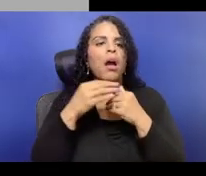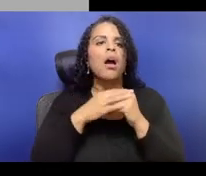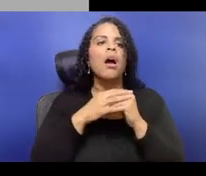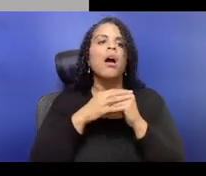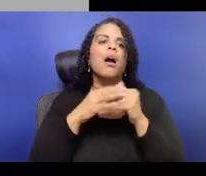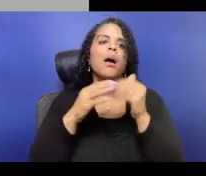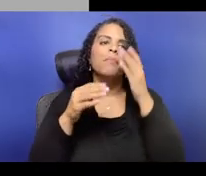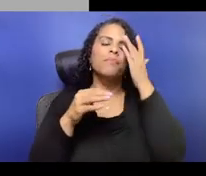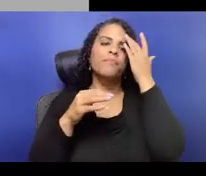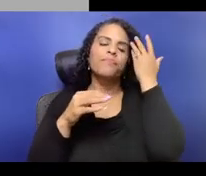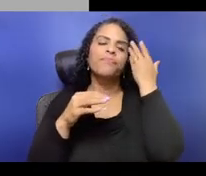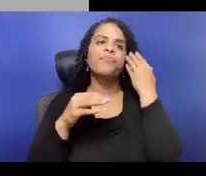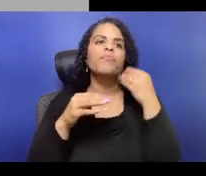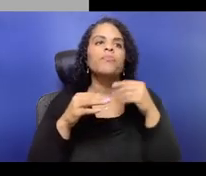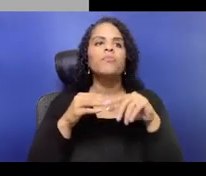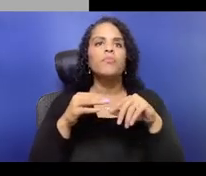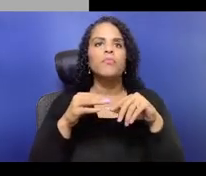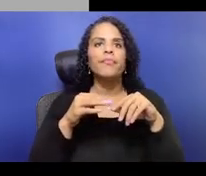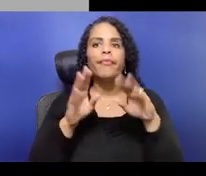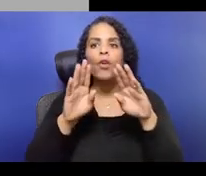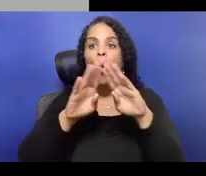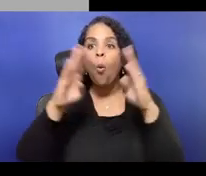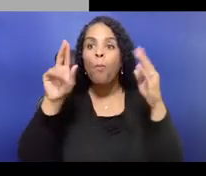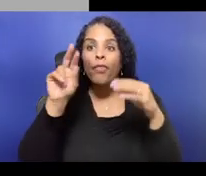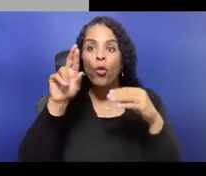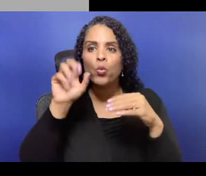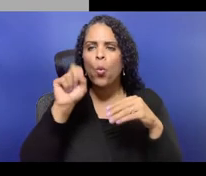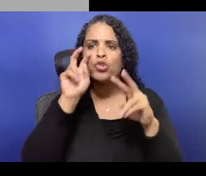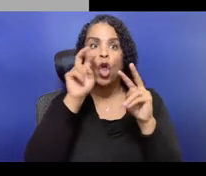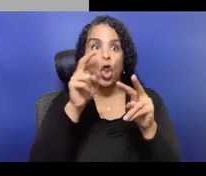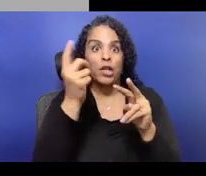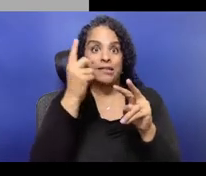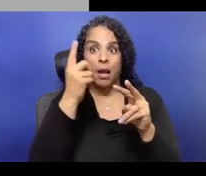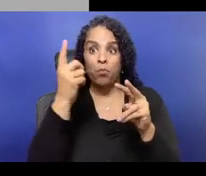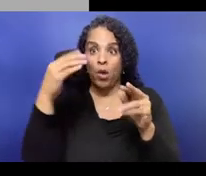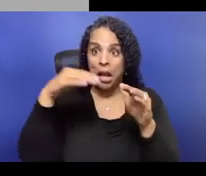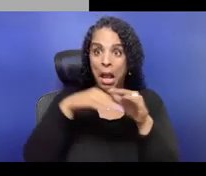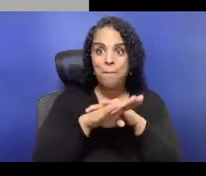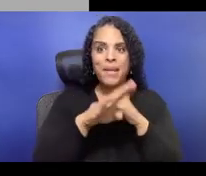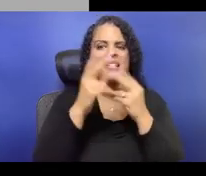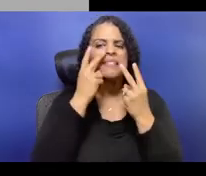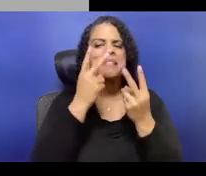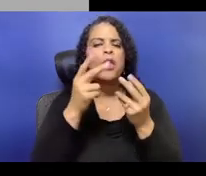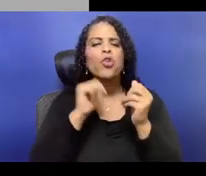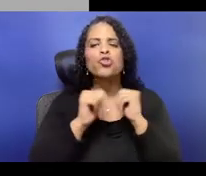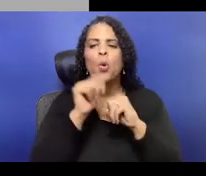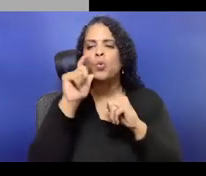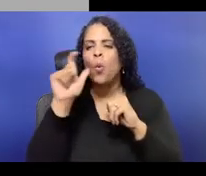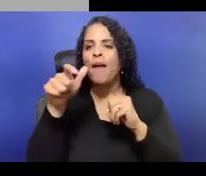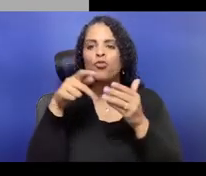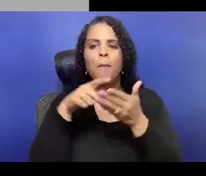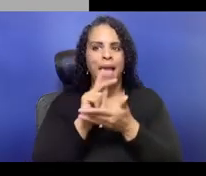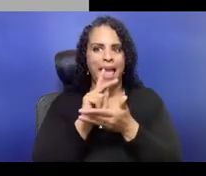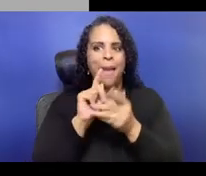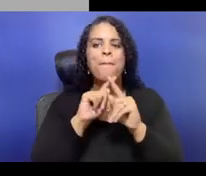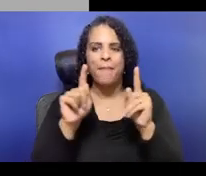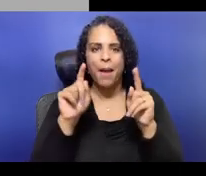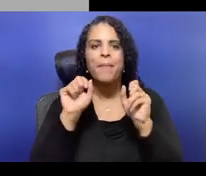I was just curious more about like how does the Open Book process work, and did the- Oh, yeah. Was it like the whole company has a voice in-